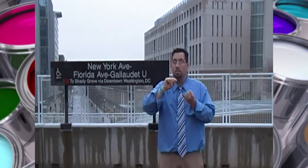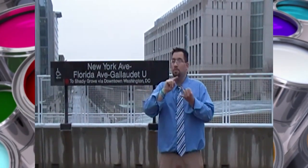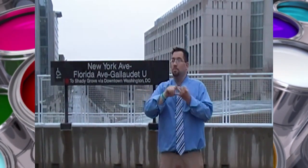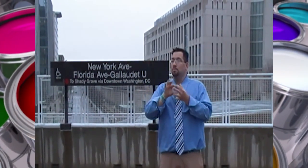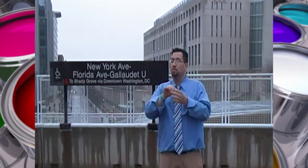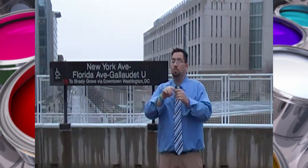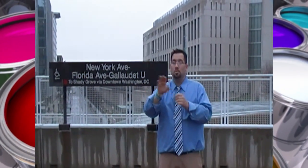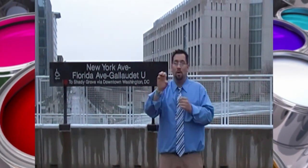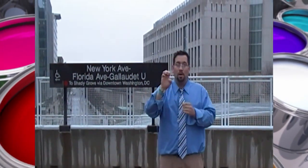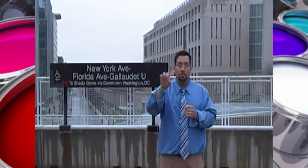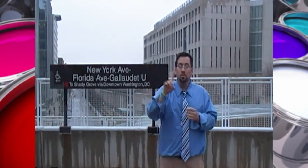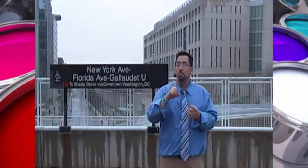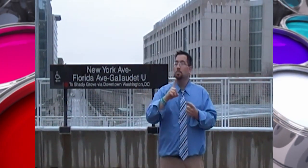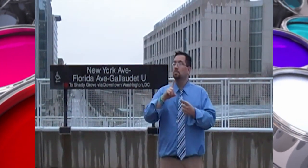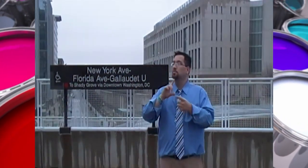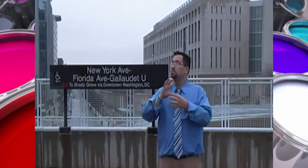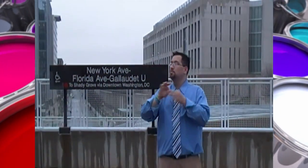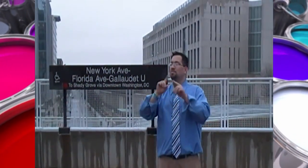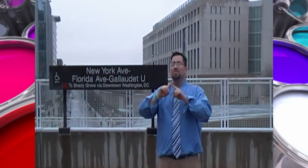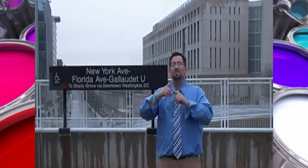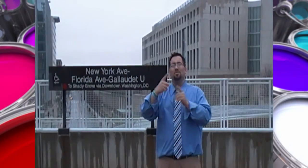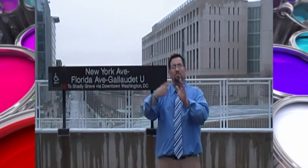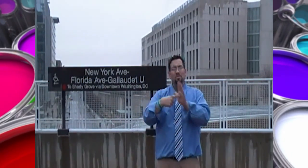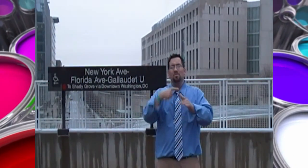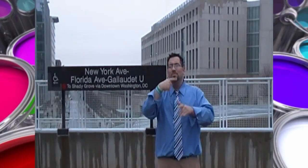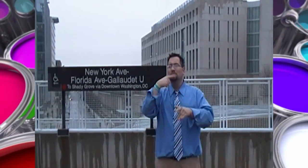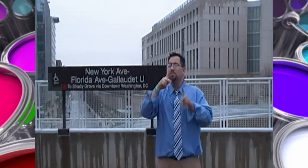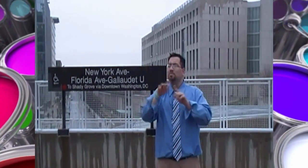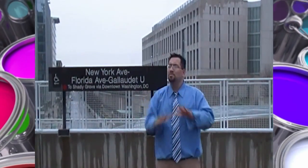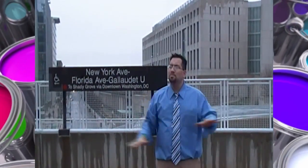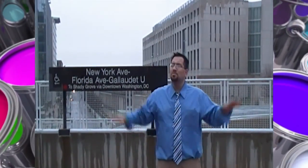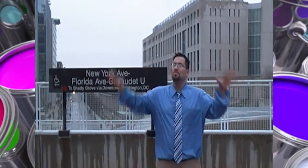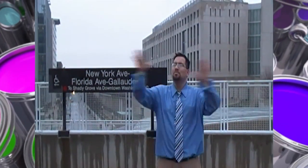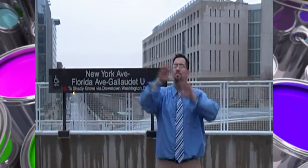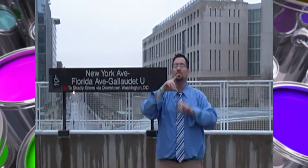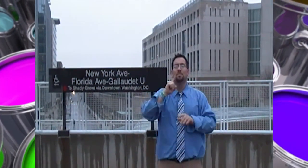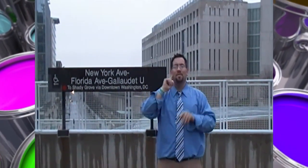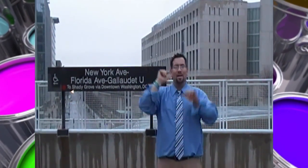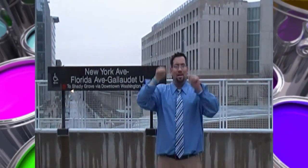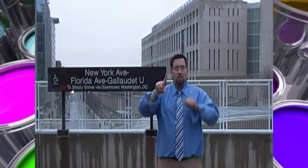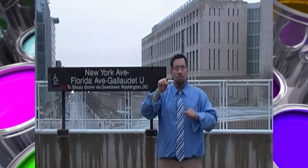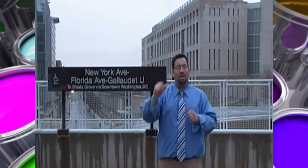the country to interview different people just like you. Maybe it's for a sporting event